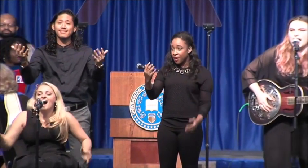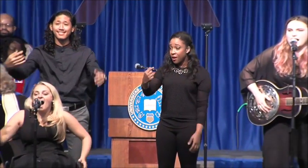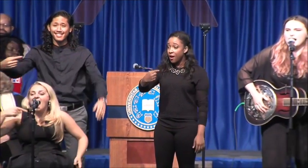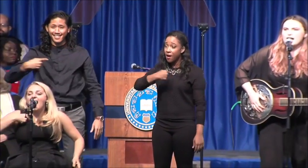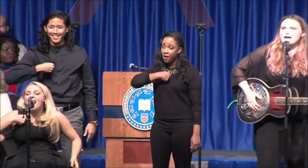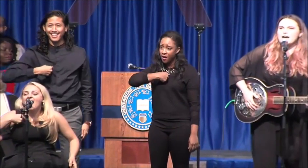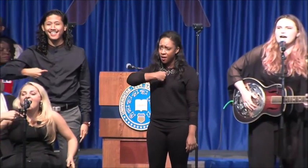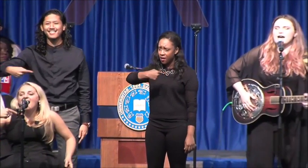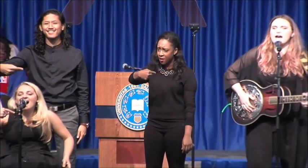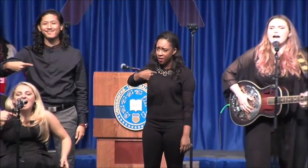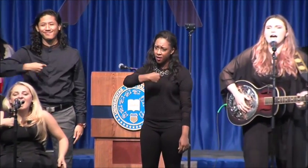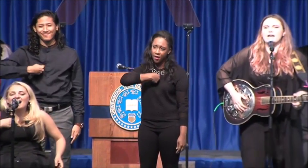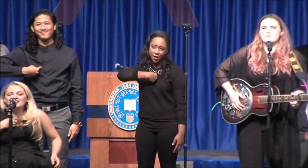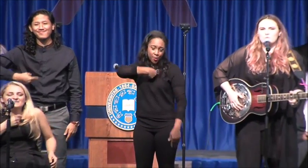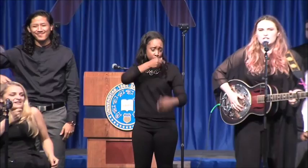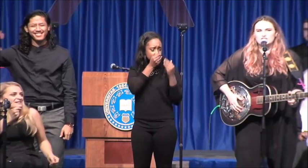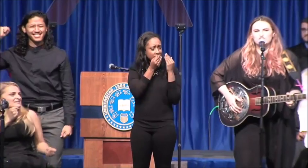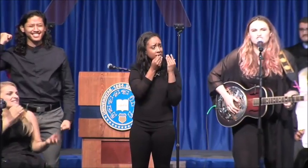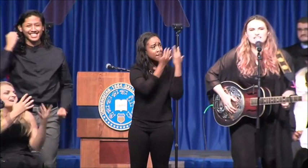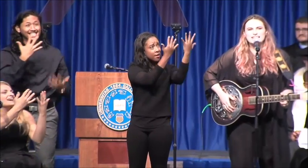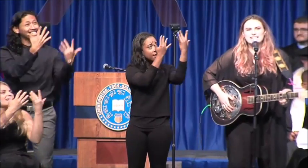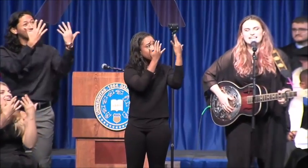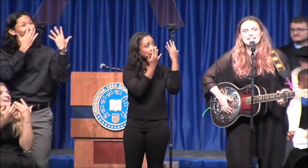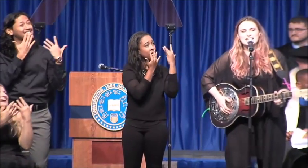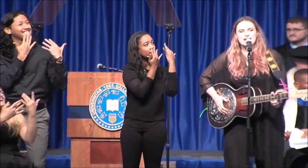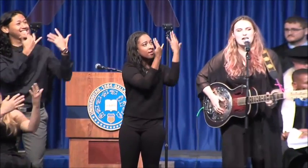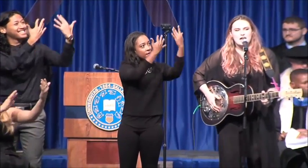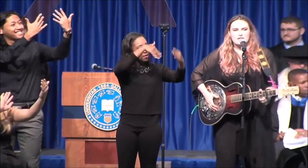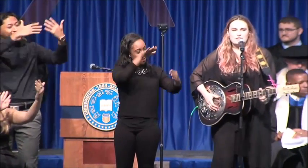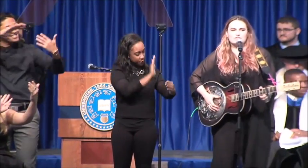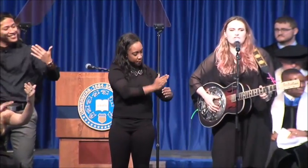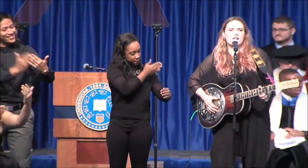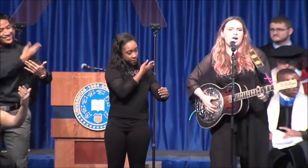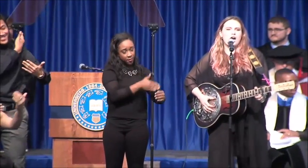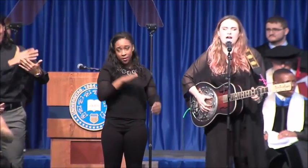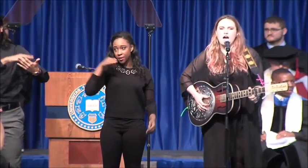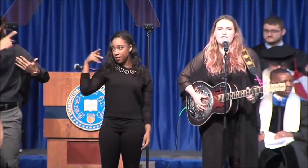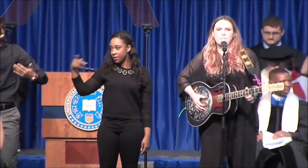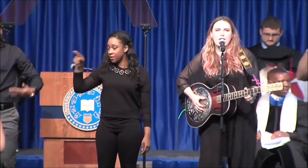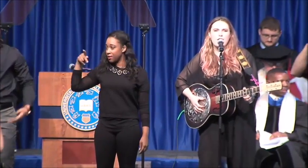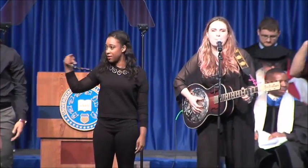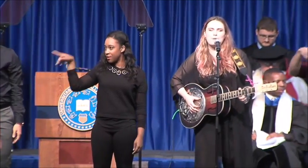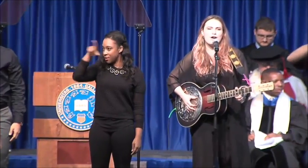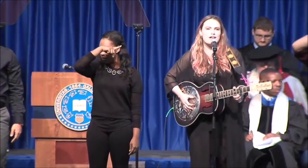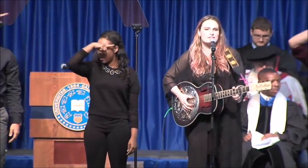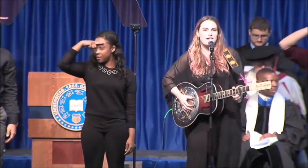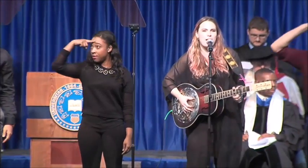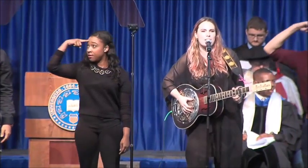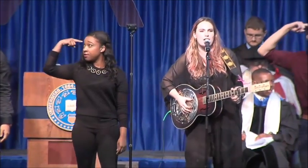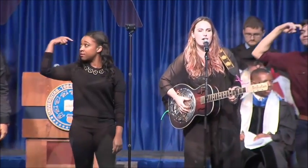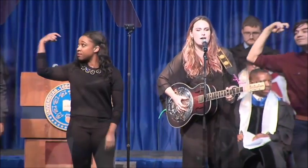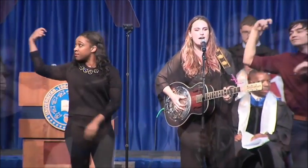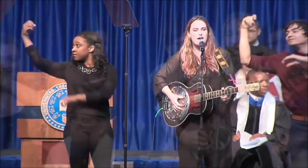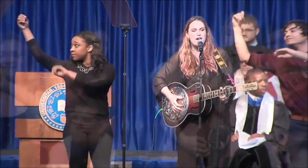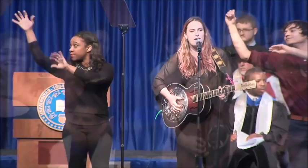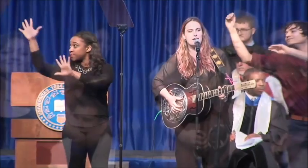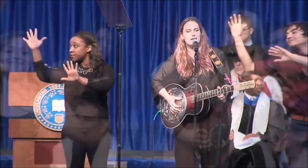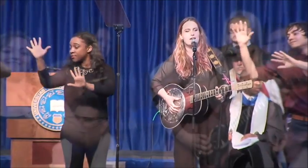I will sing the song of purple summer